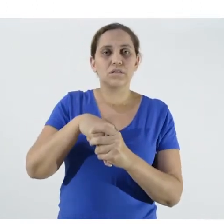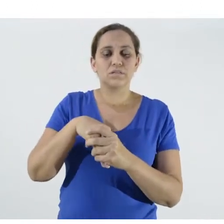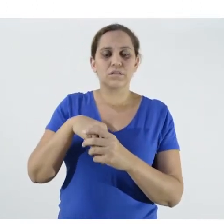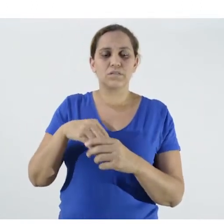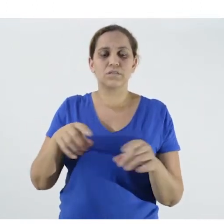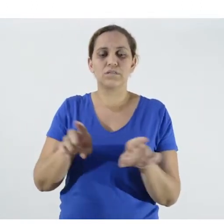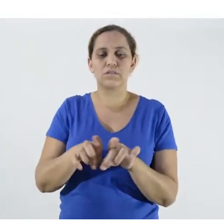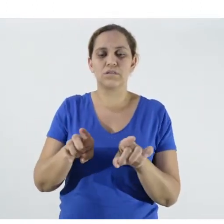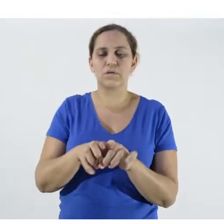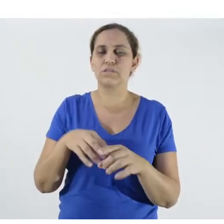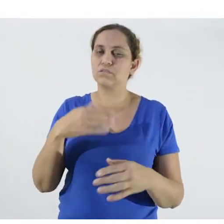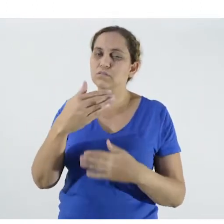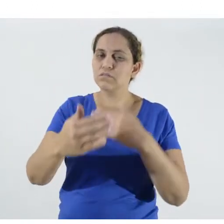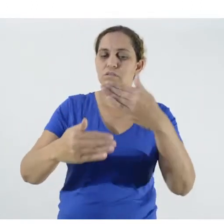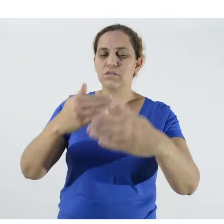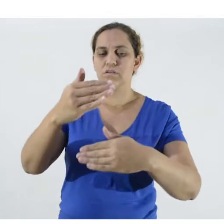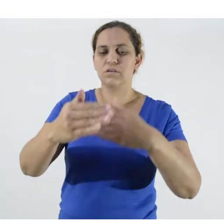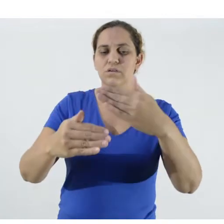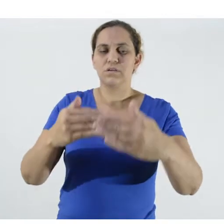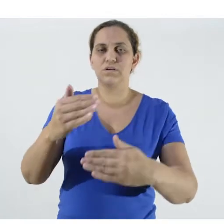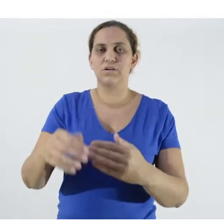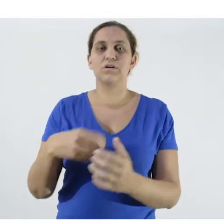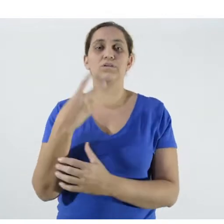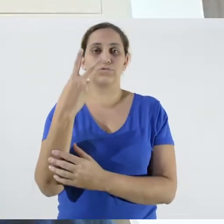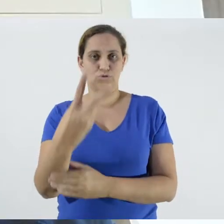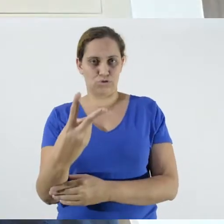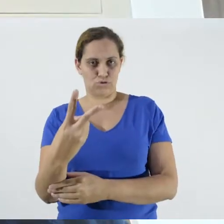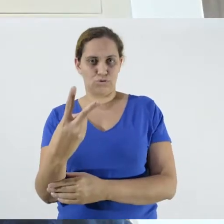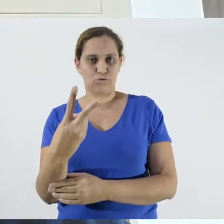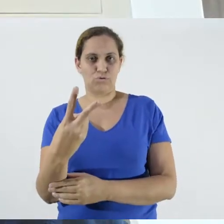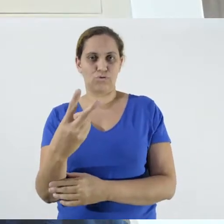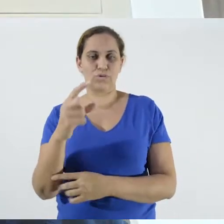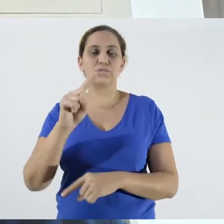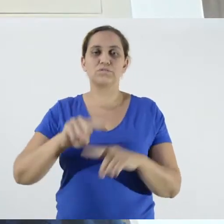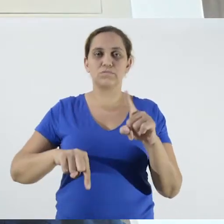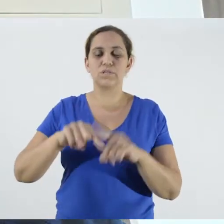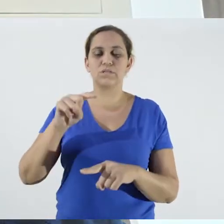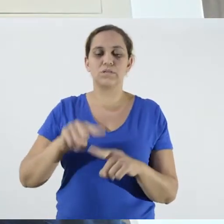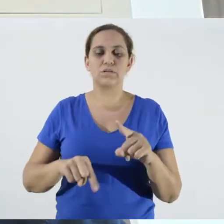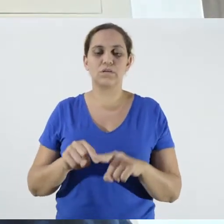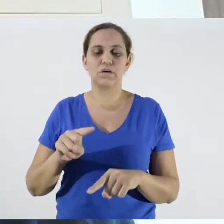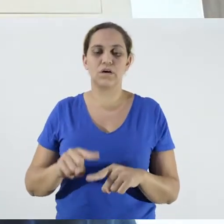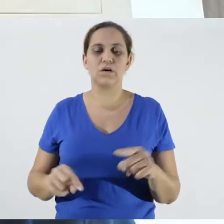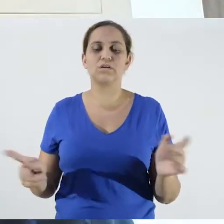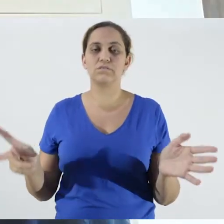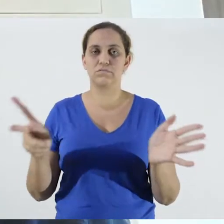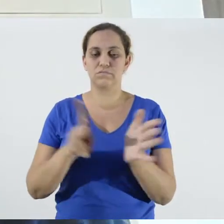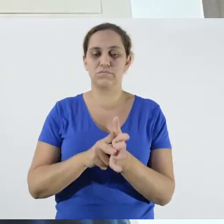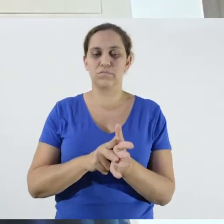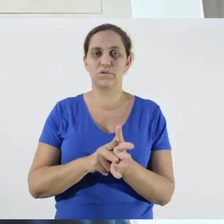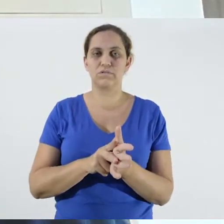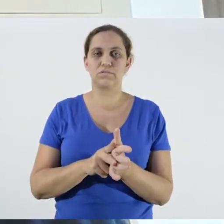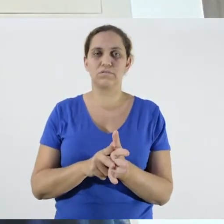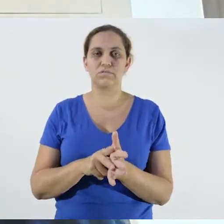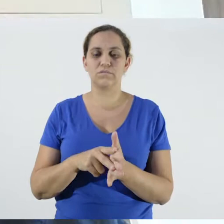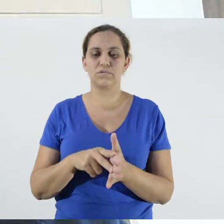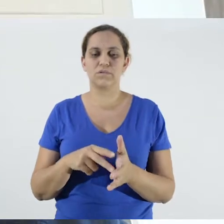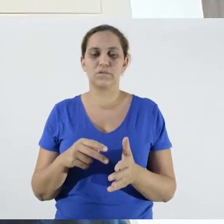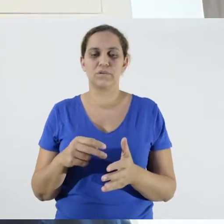that we are developing, these two manuals being